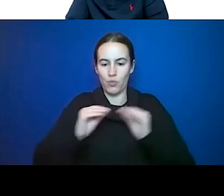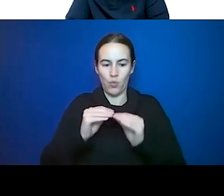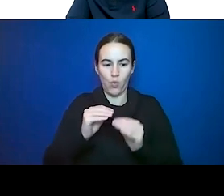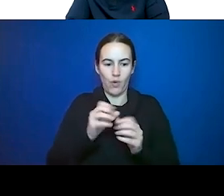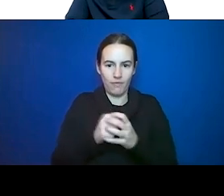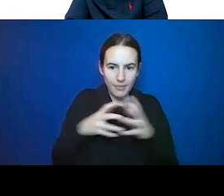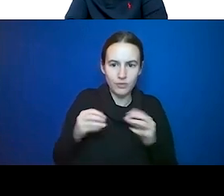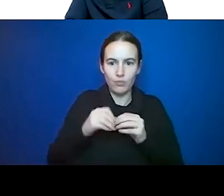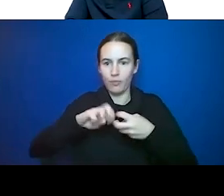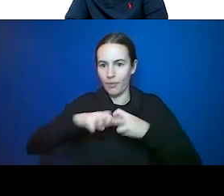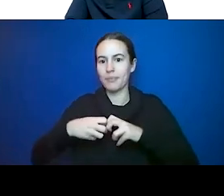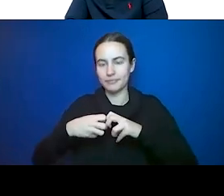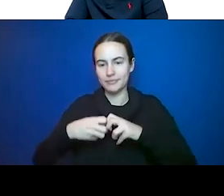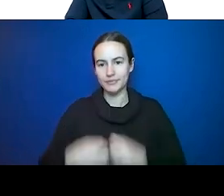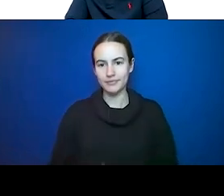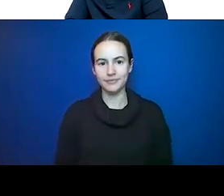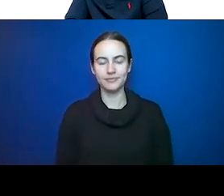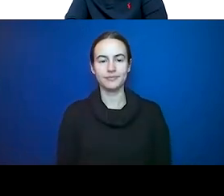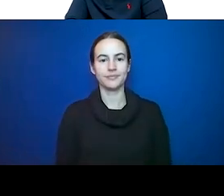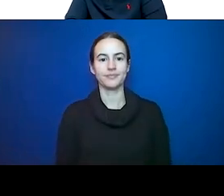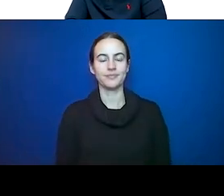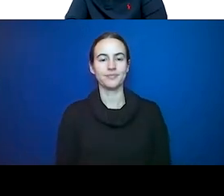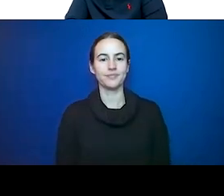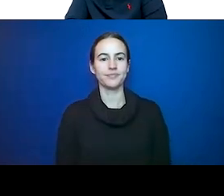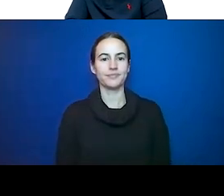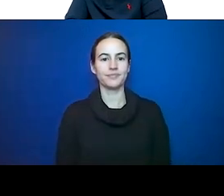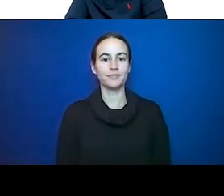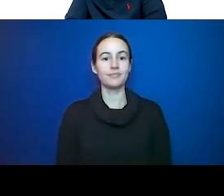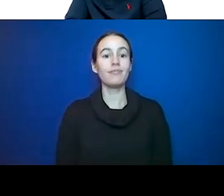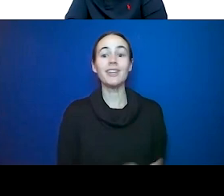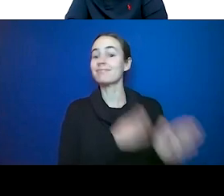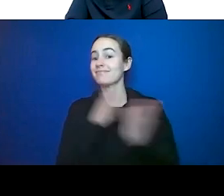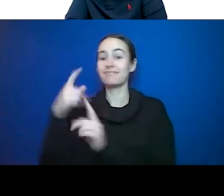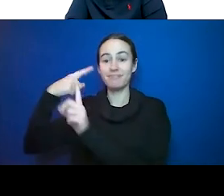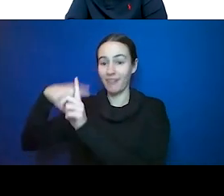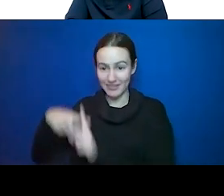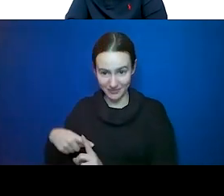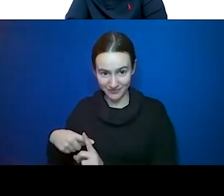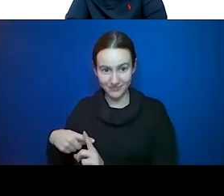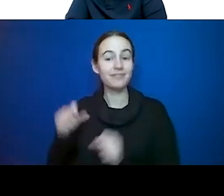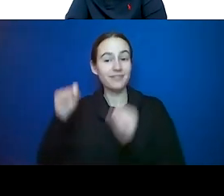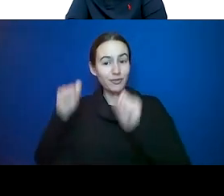Now, on the good side, again exercise decreases inflammation and while animal fat increases